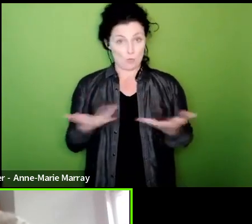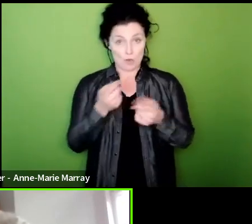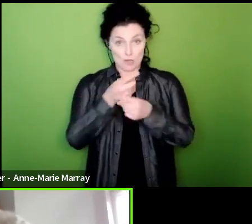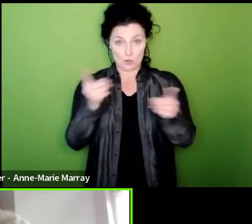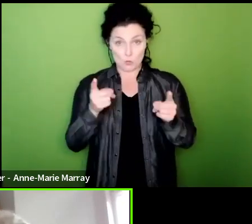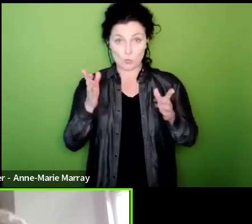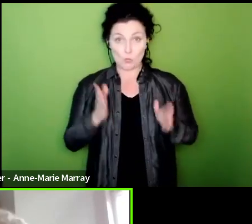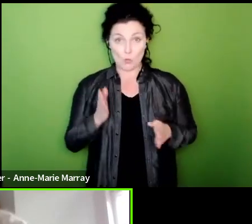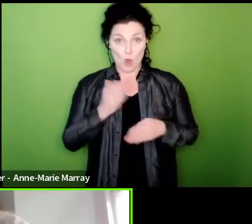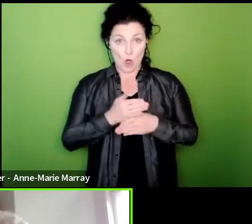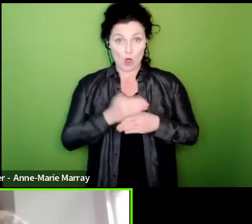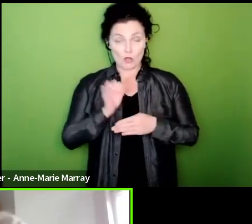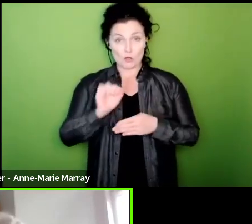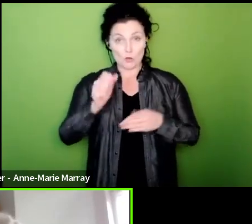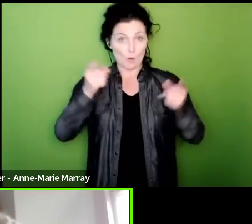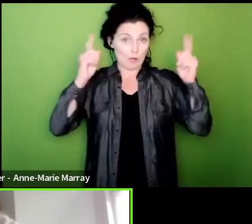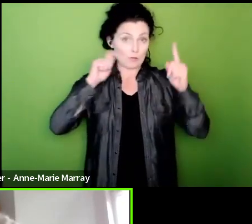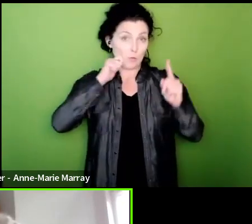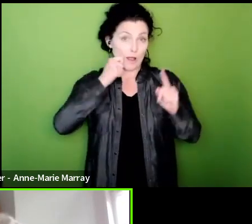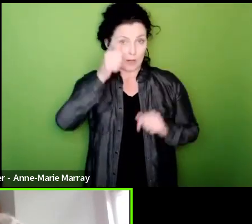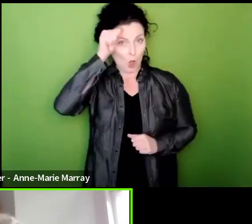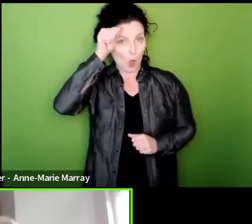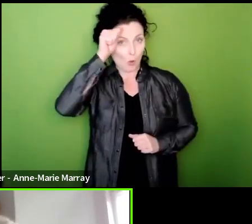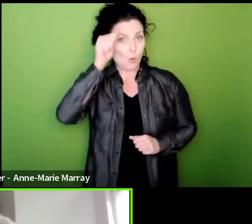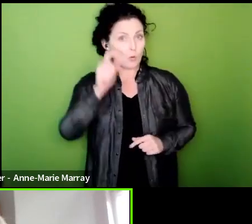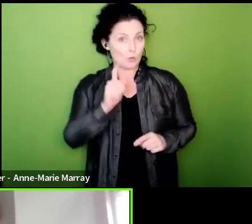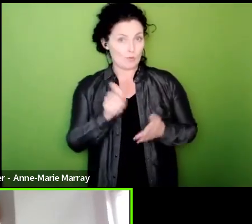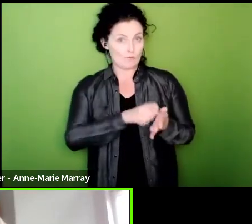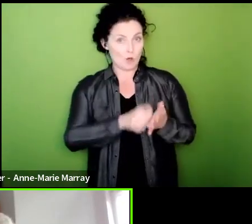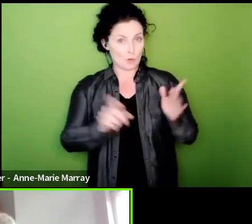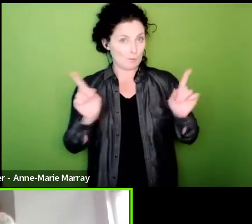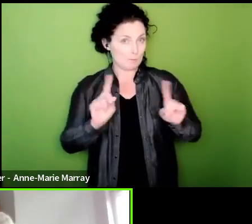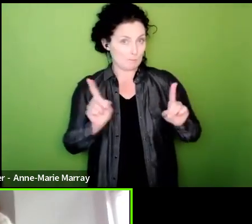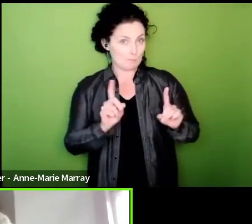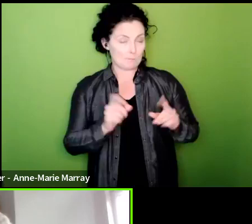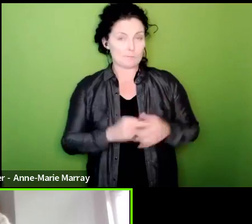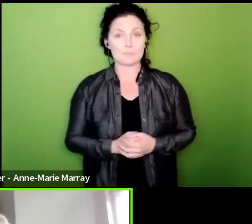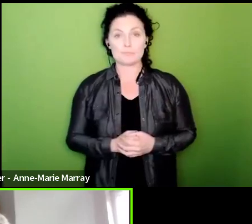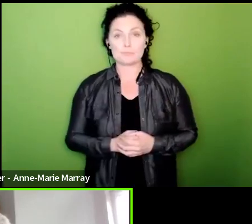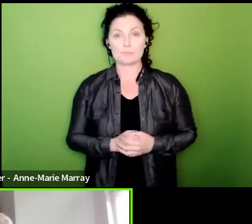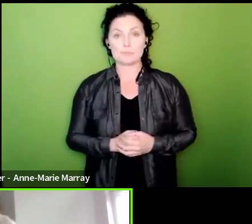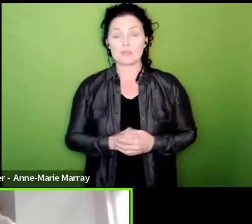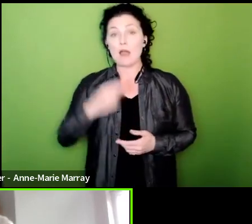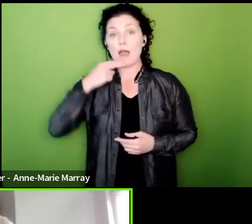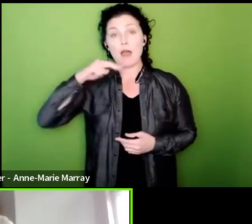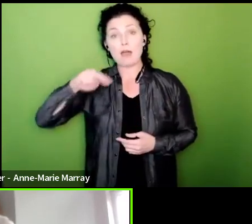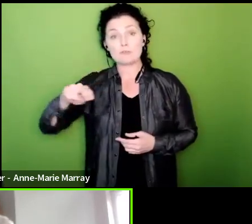gone in your particular employer we will also do in the afternoon make available for all members